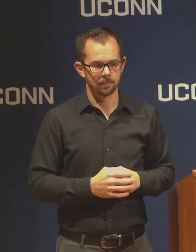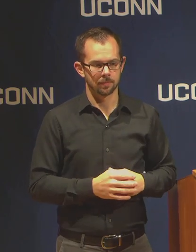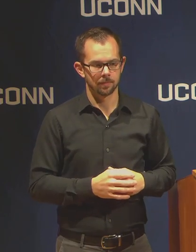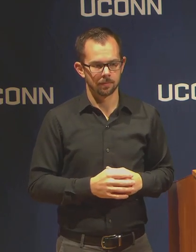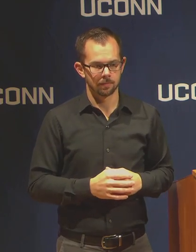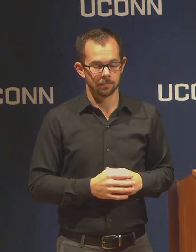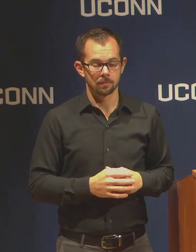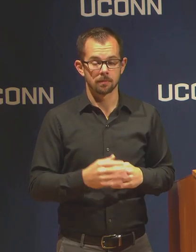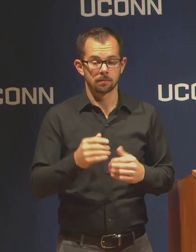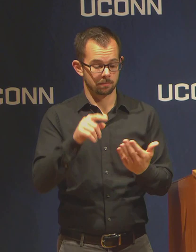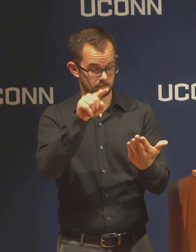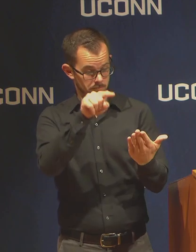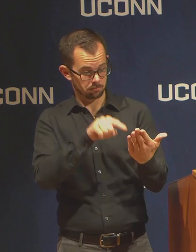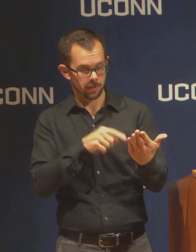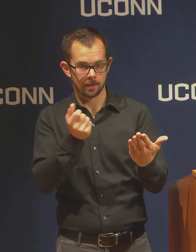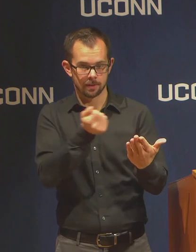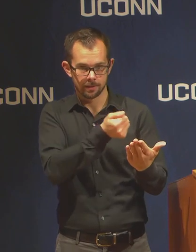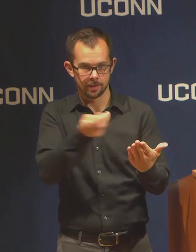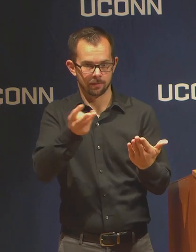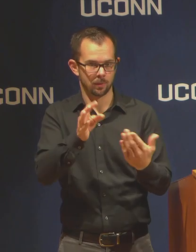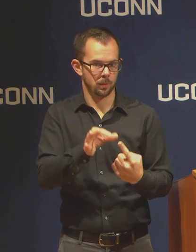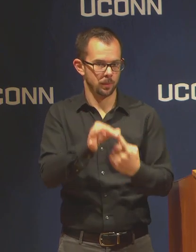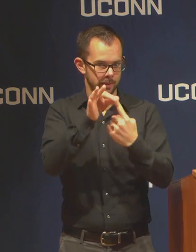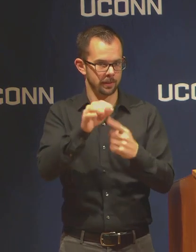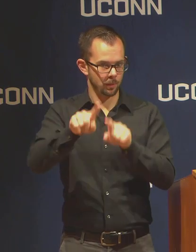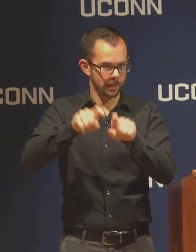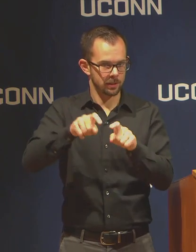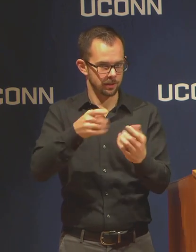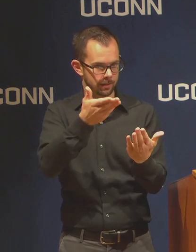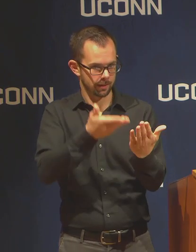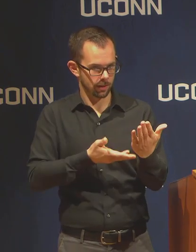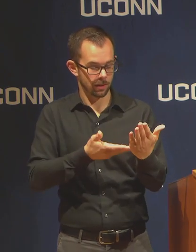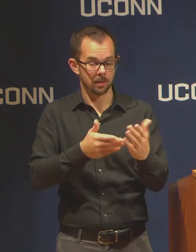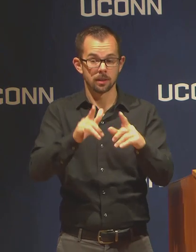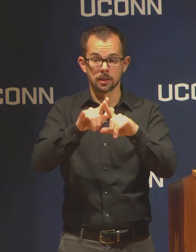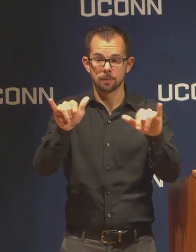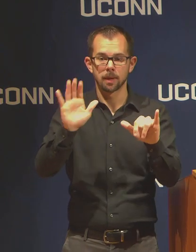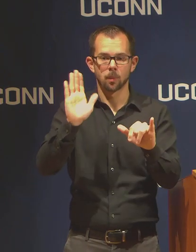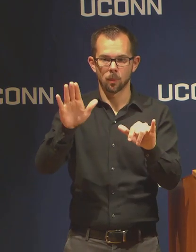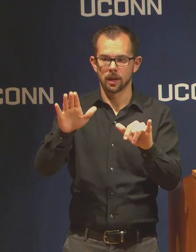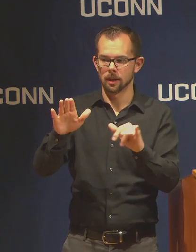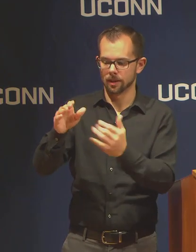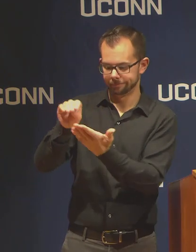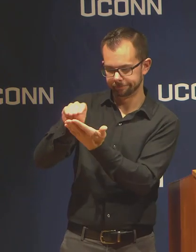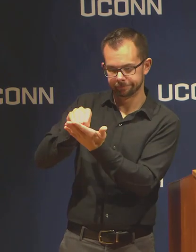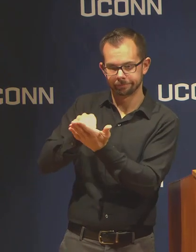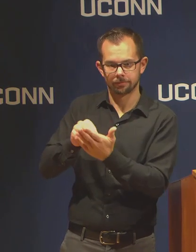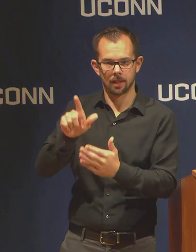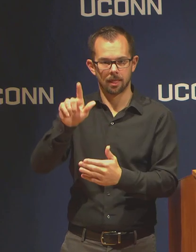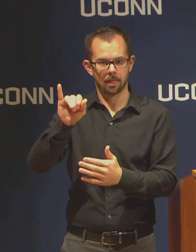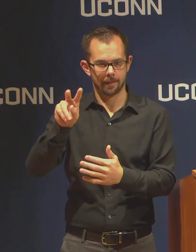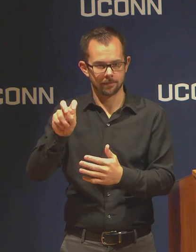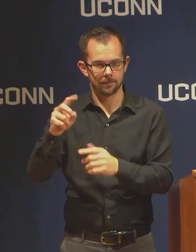questions I understand, and in addition we'll be taking live questions. I will be farming most of those out